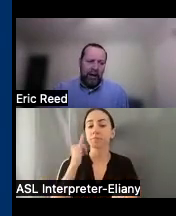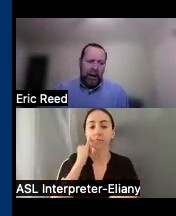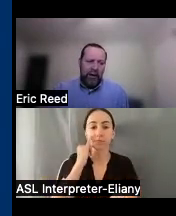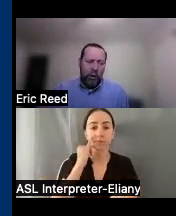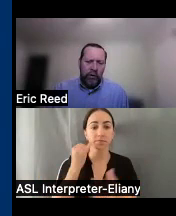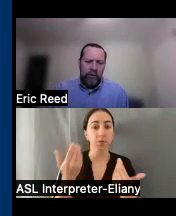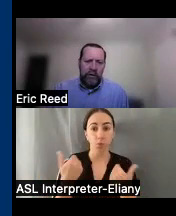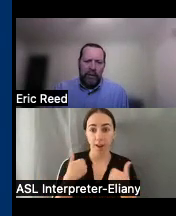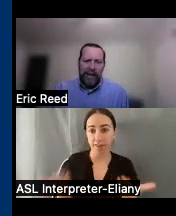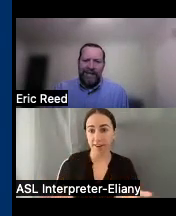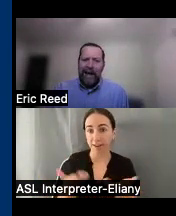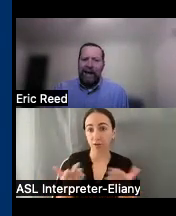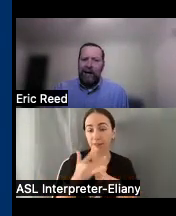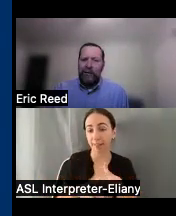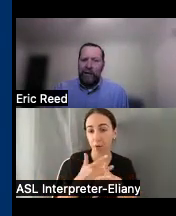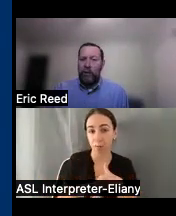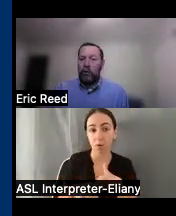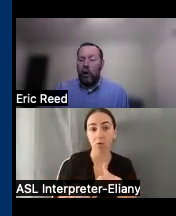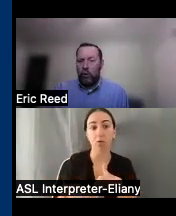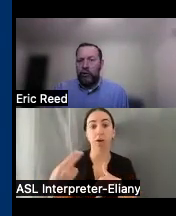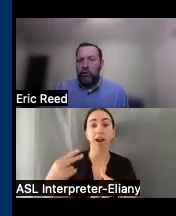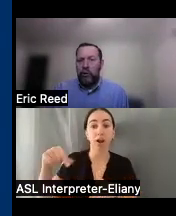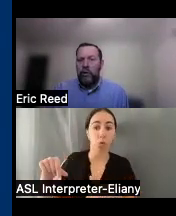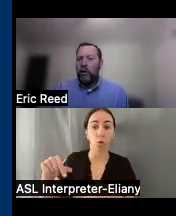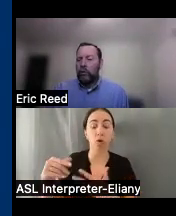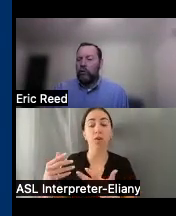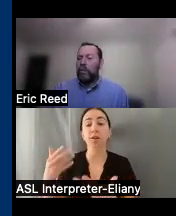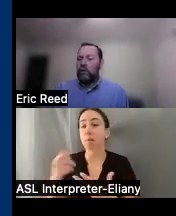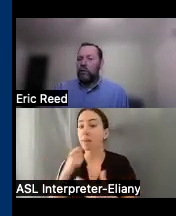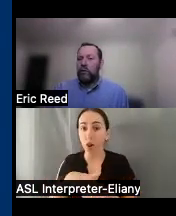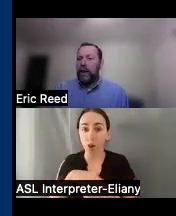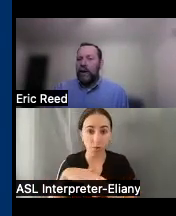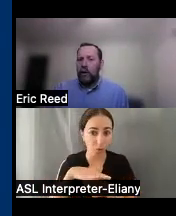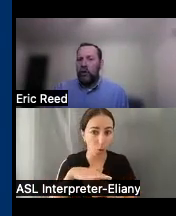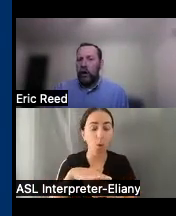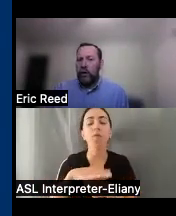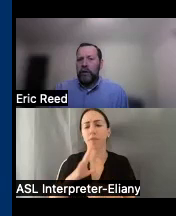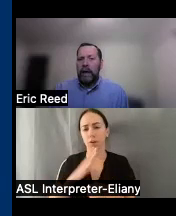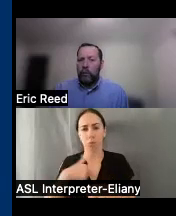in our headquarters um that's not available to you we'll ship it to you at no charge and